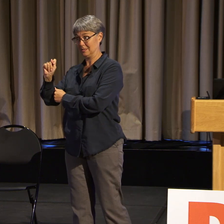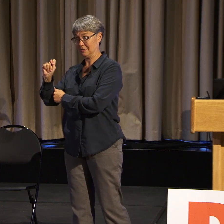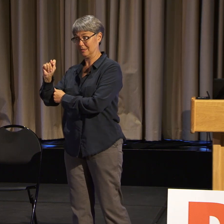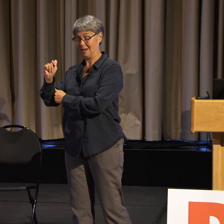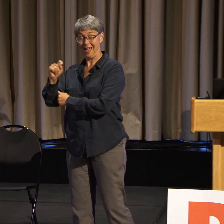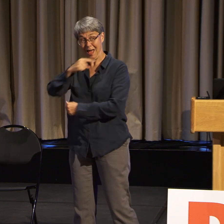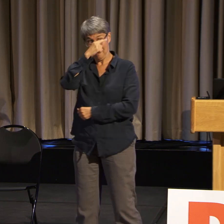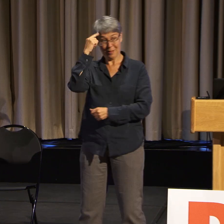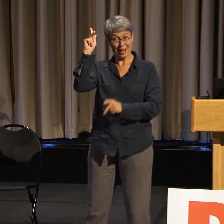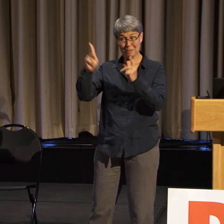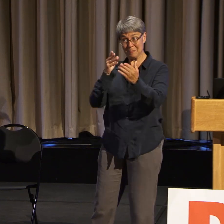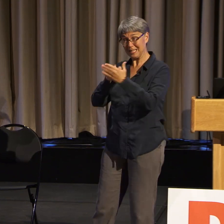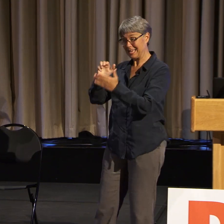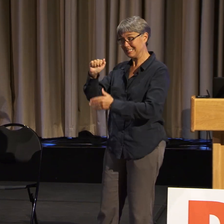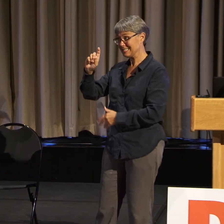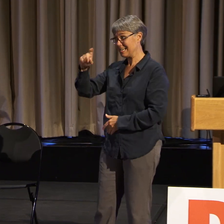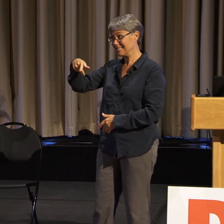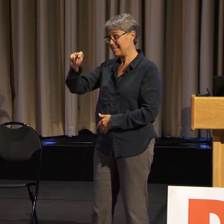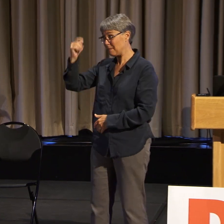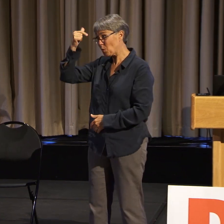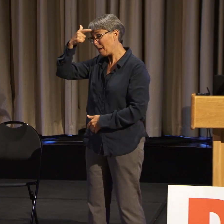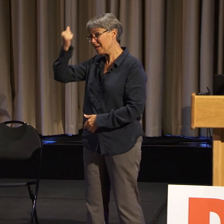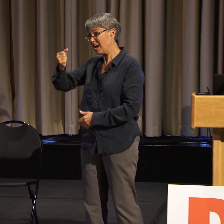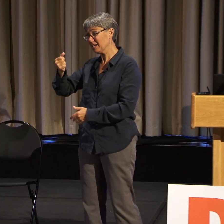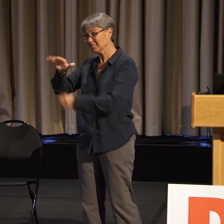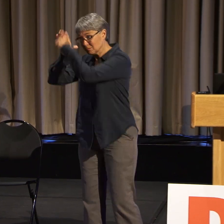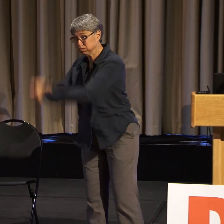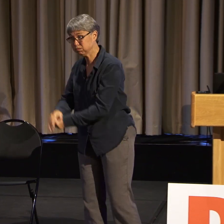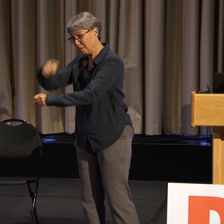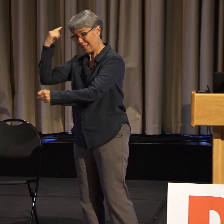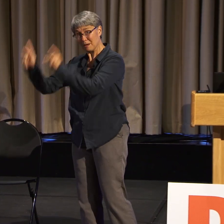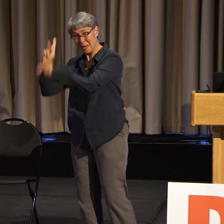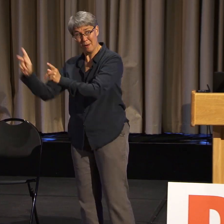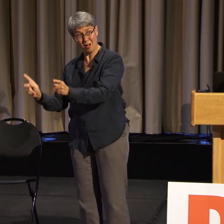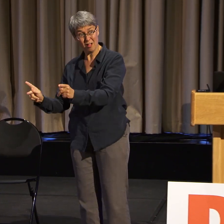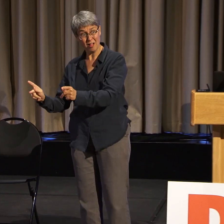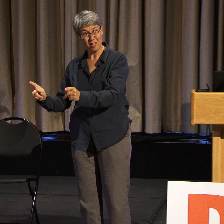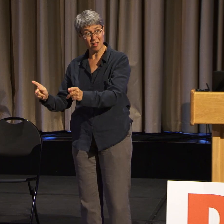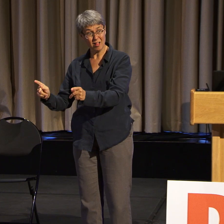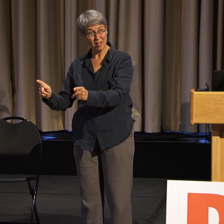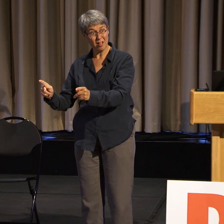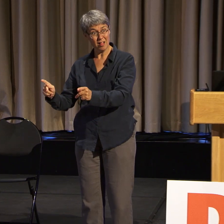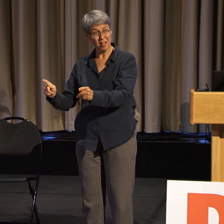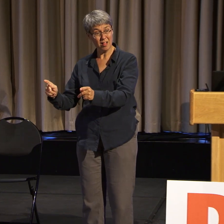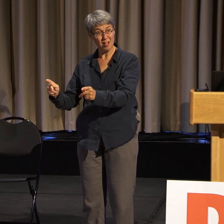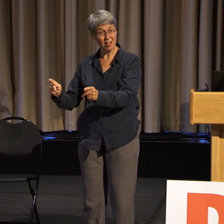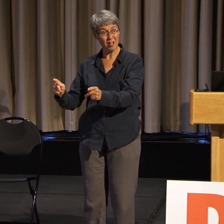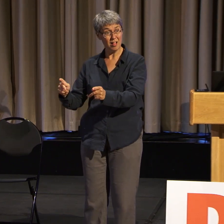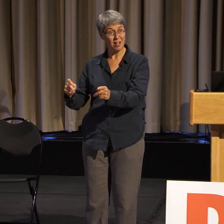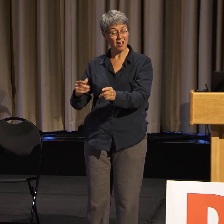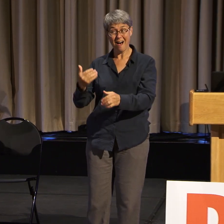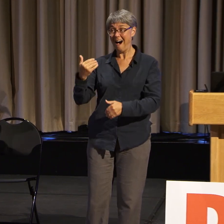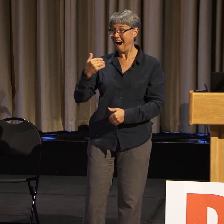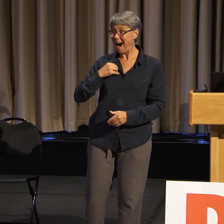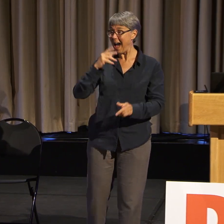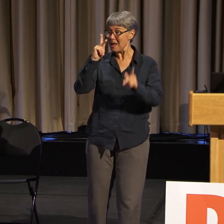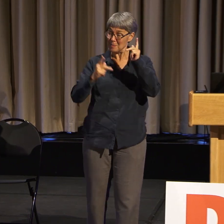Get sick and doggone tired of hearing that. I had trolls on my Facebook page.